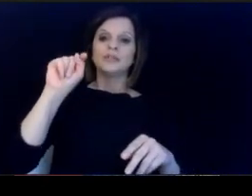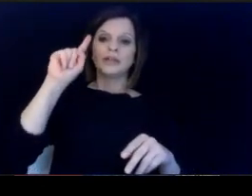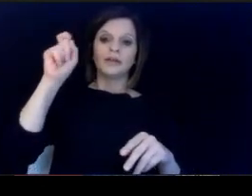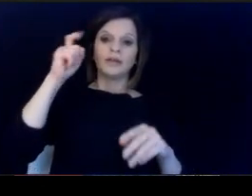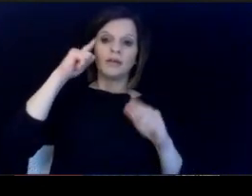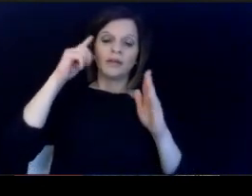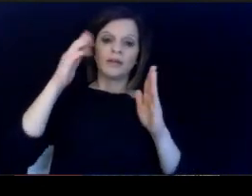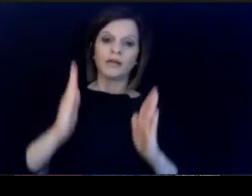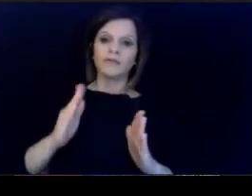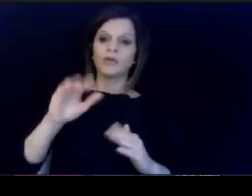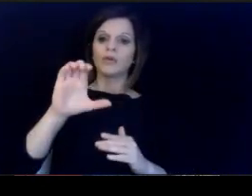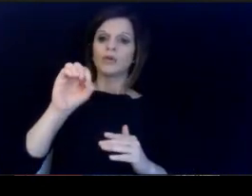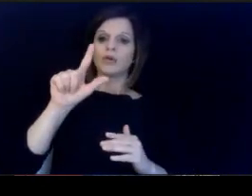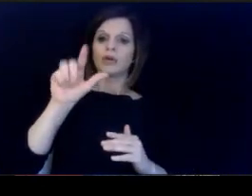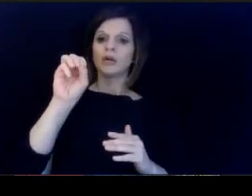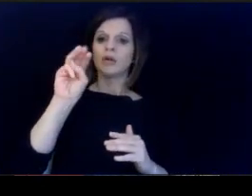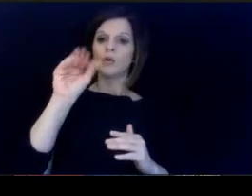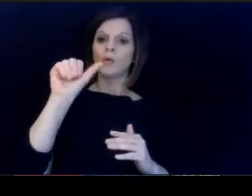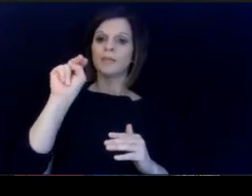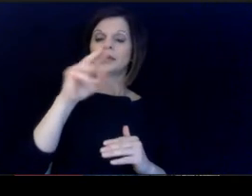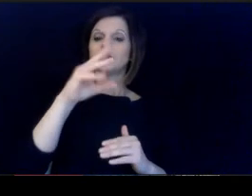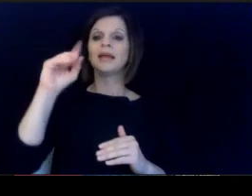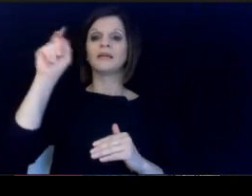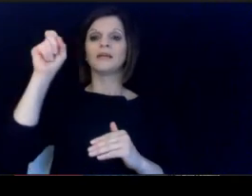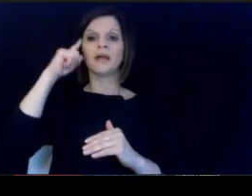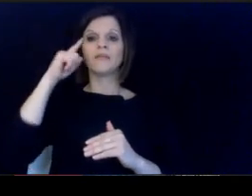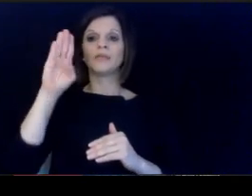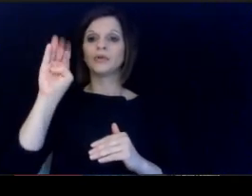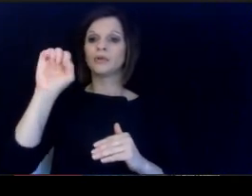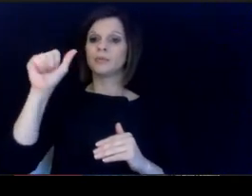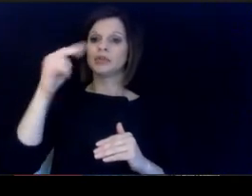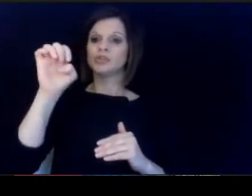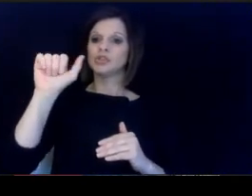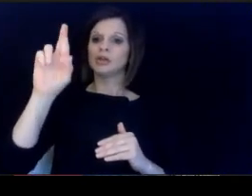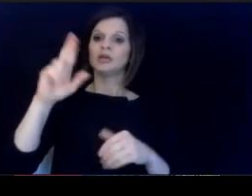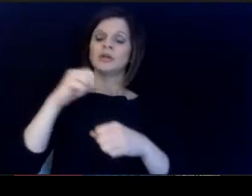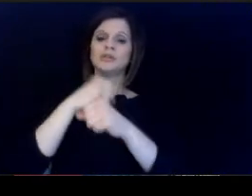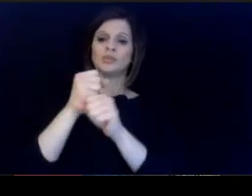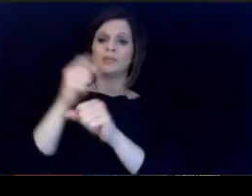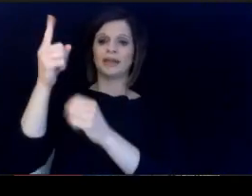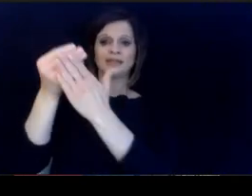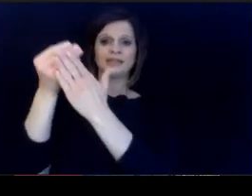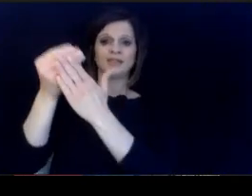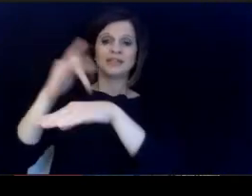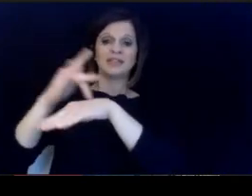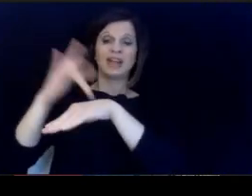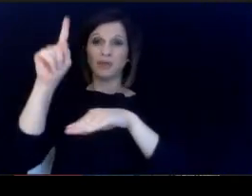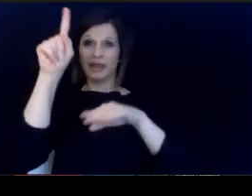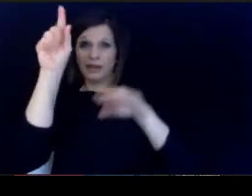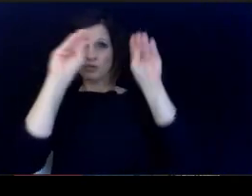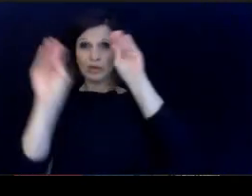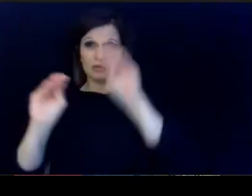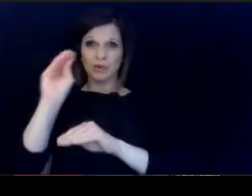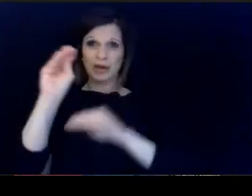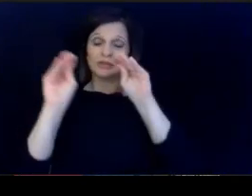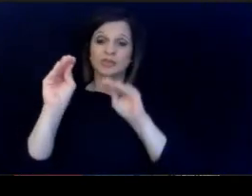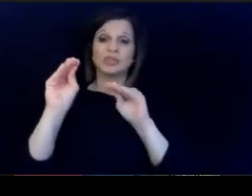and Lieutenant Governor Coleman for making these funds available. They rearranged in sacrificed work.